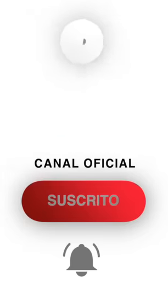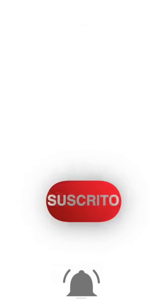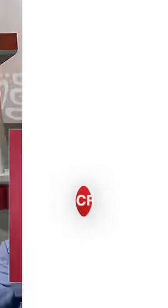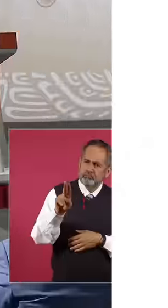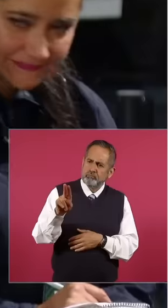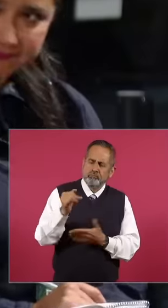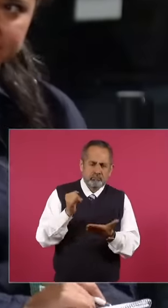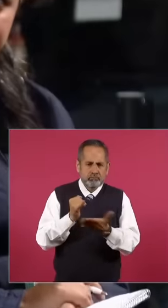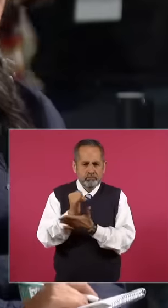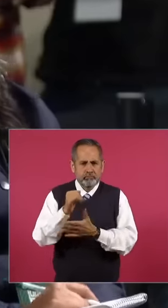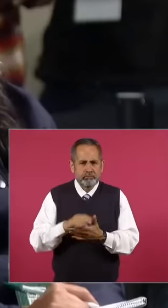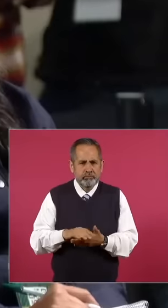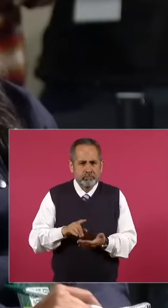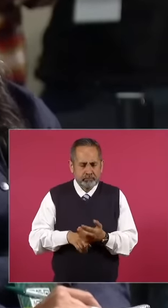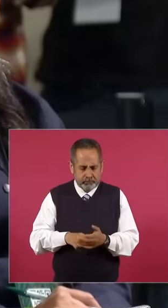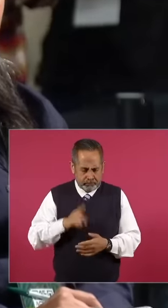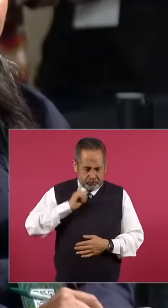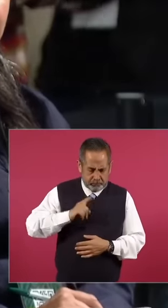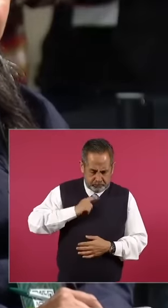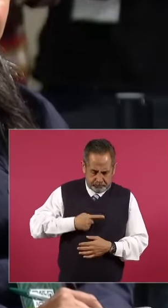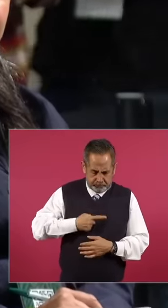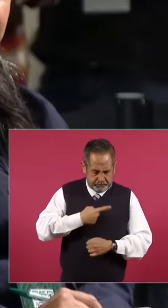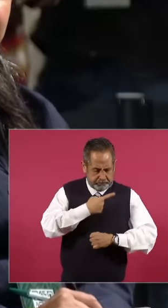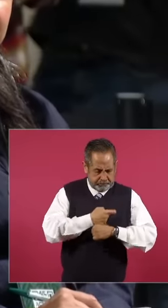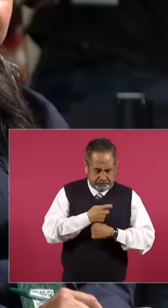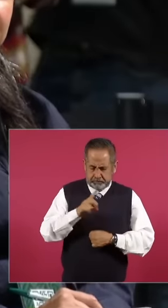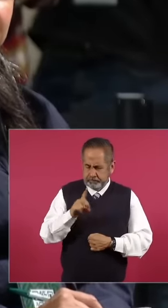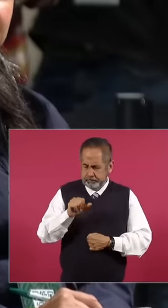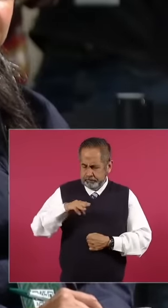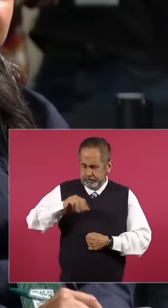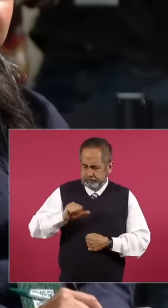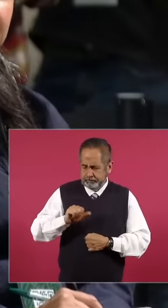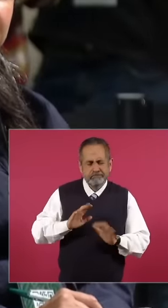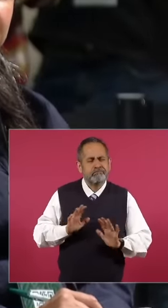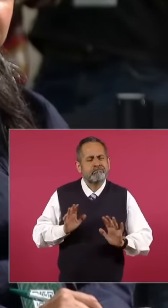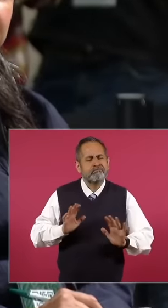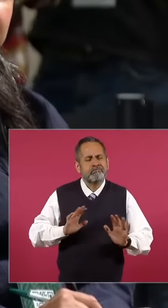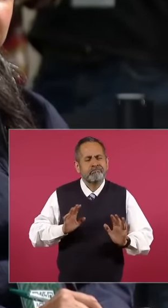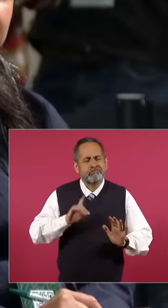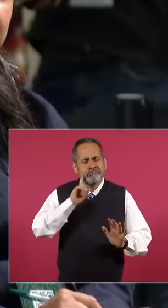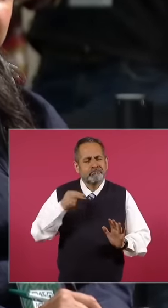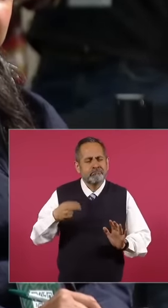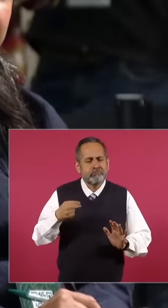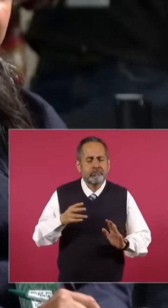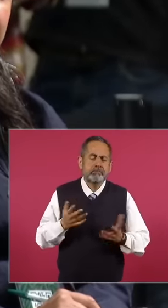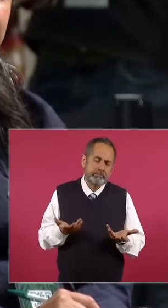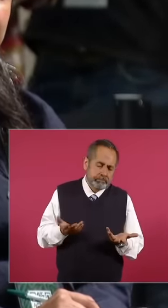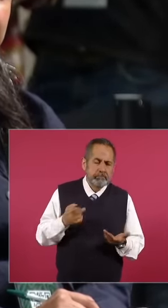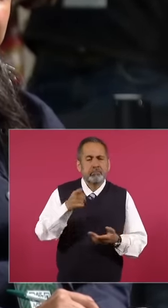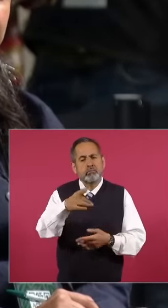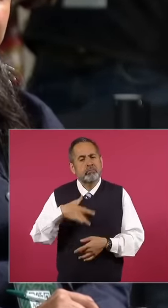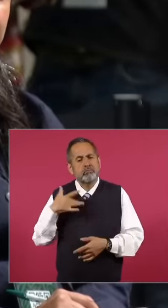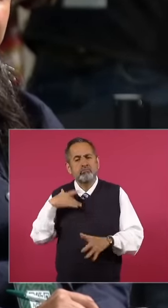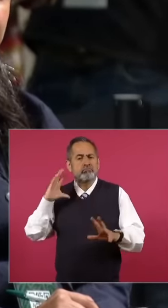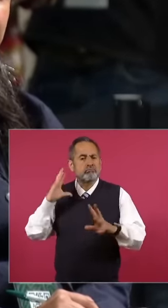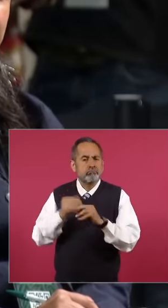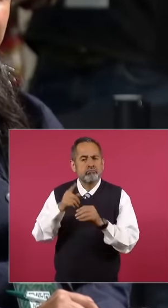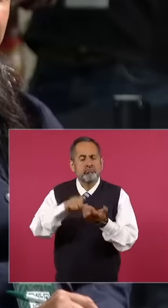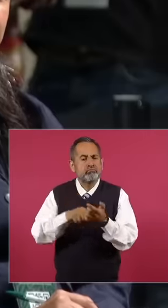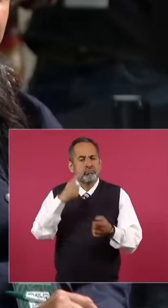to not be called first lady. I would like to know your balance. How was it for you when you made that decision?